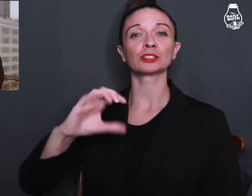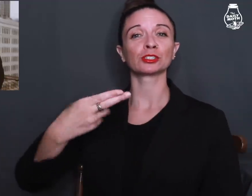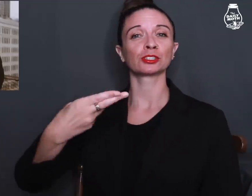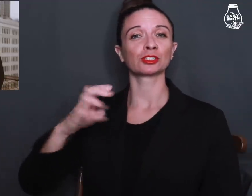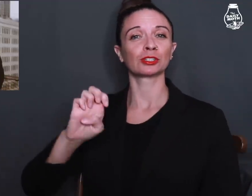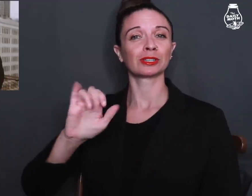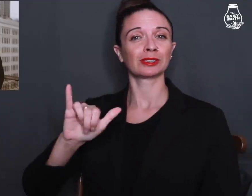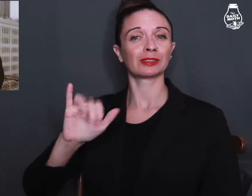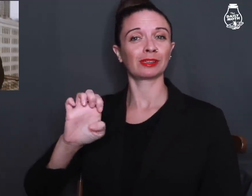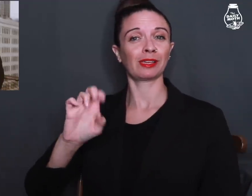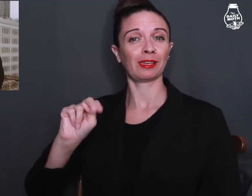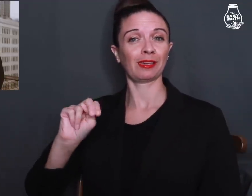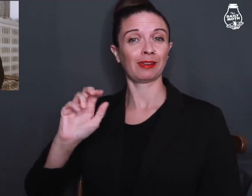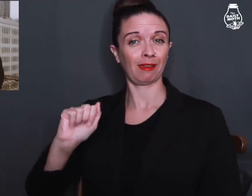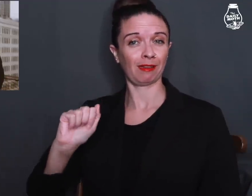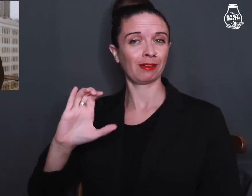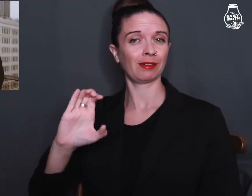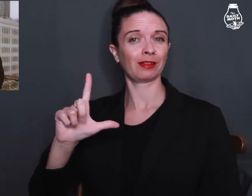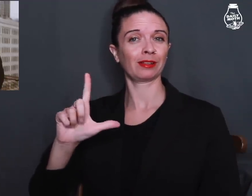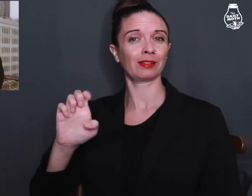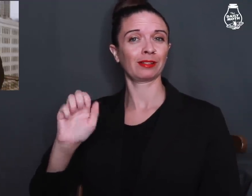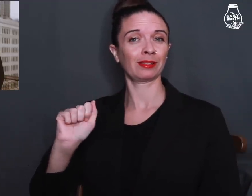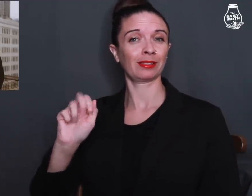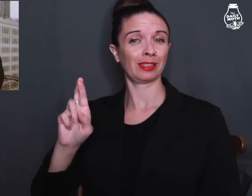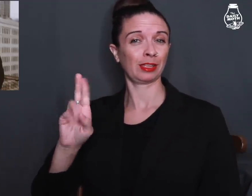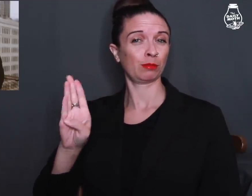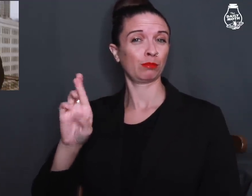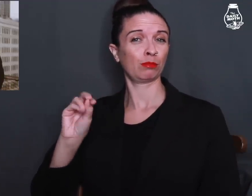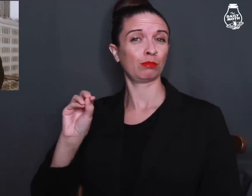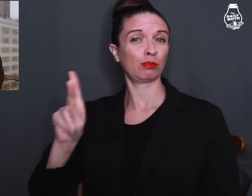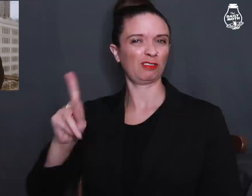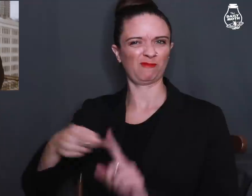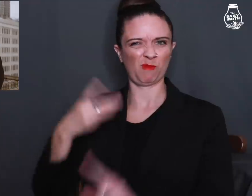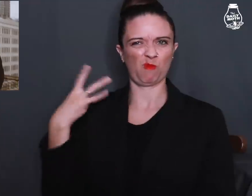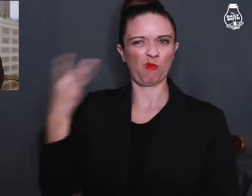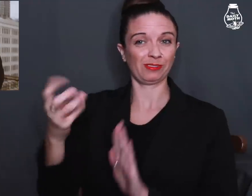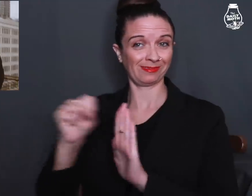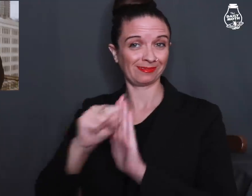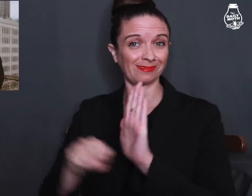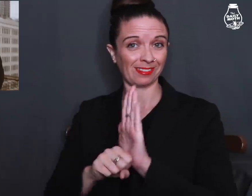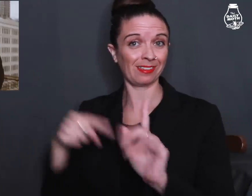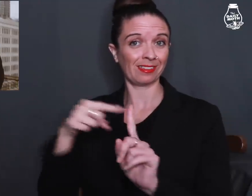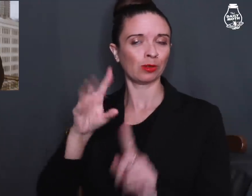Cheyenna Clearbrook, from Washington,